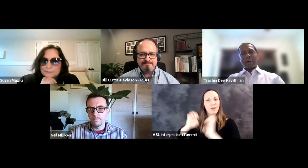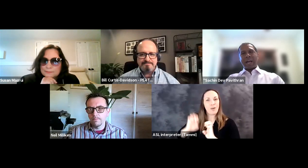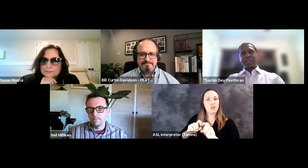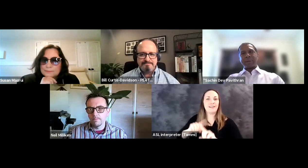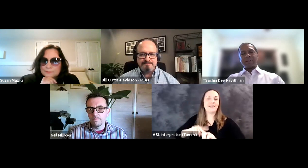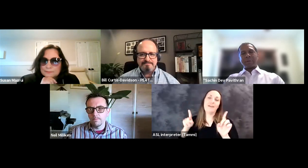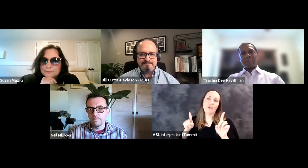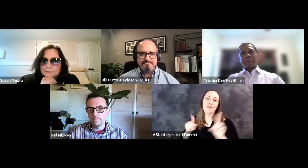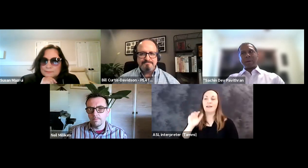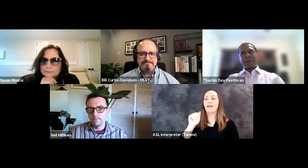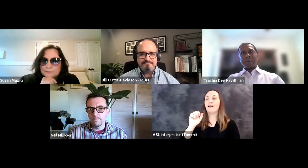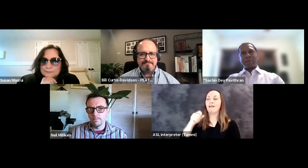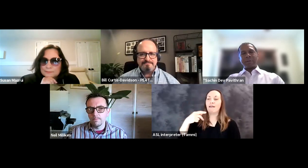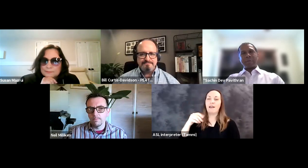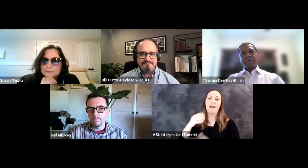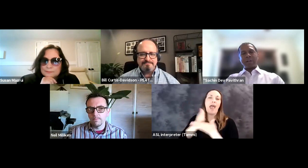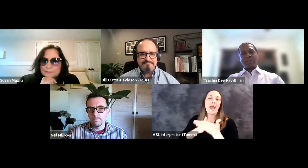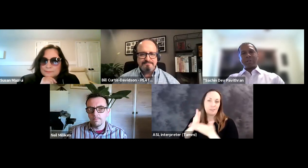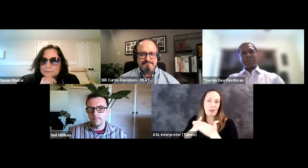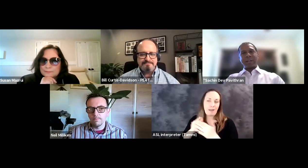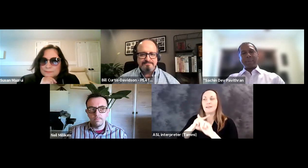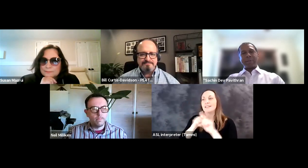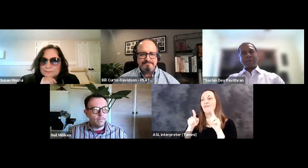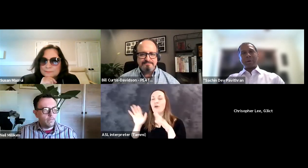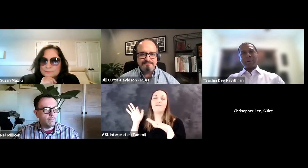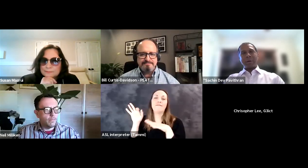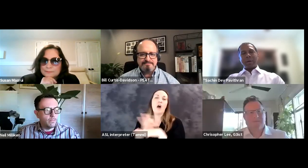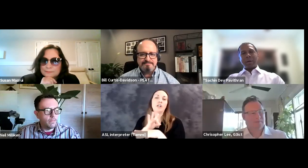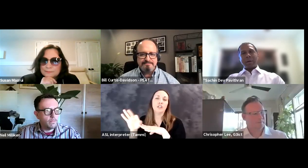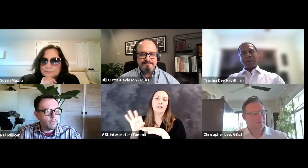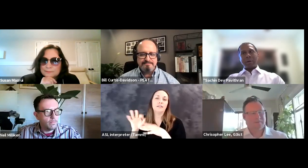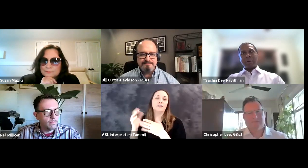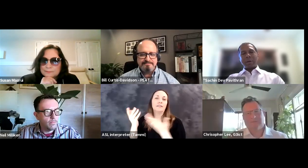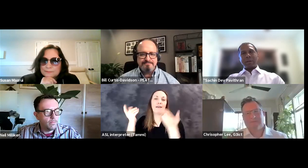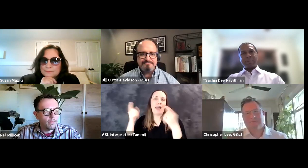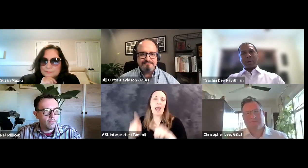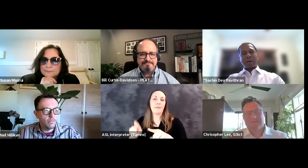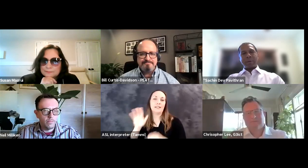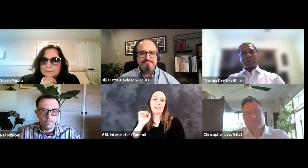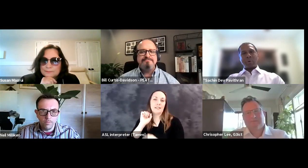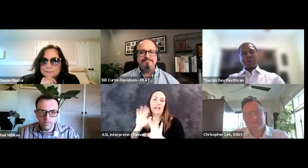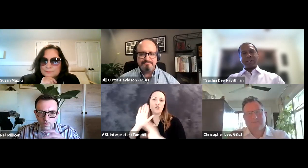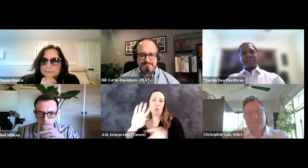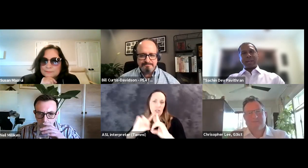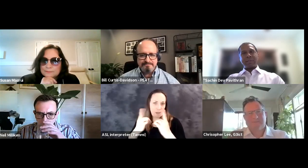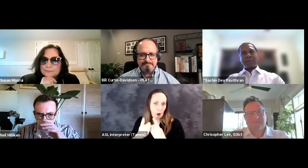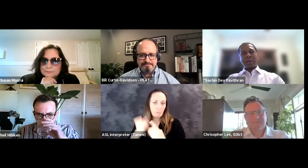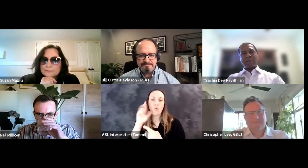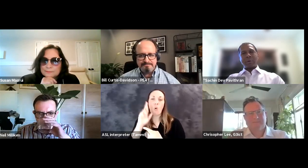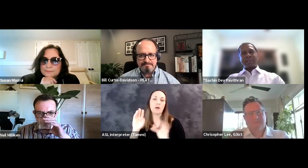settings. Eso there needs to be evaluation done in the different expects of, you know,